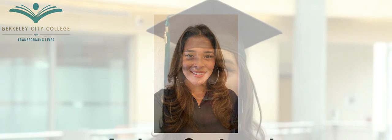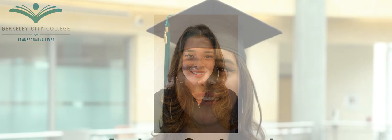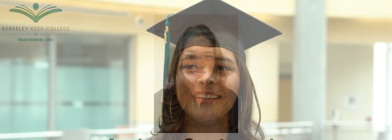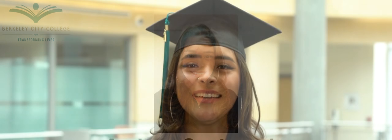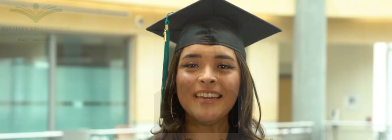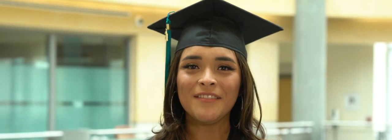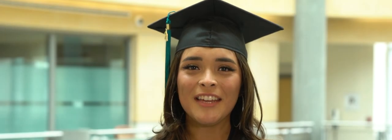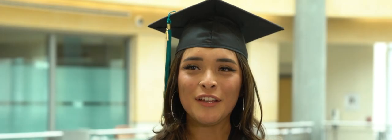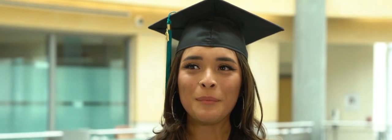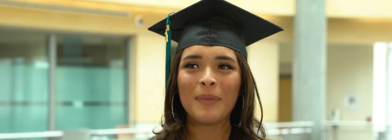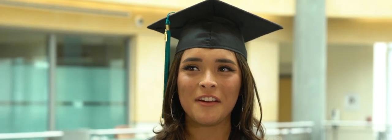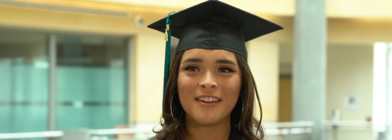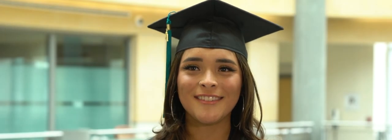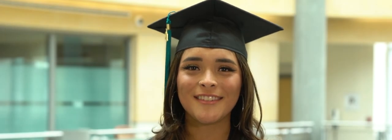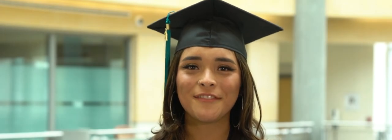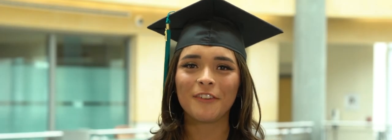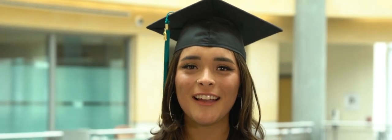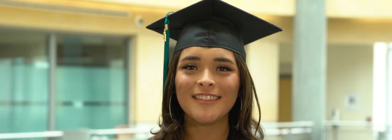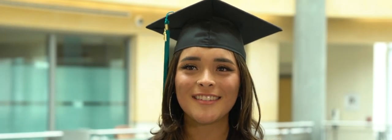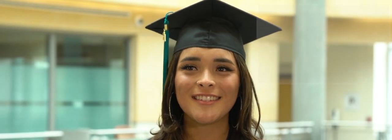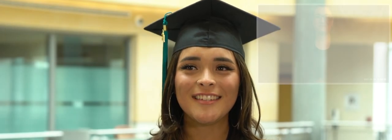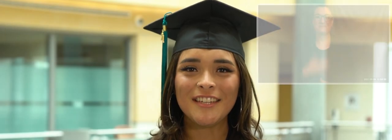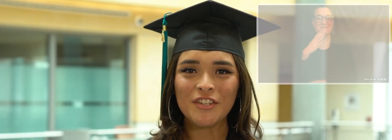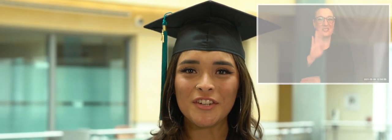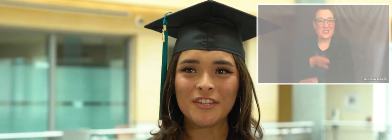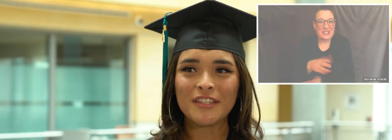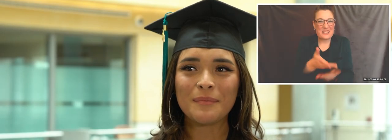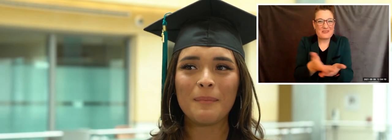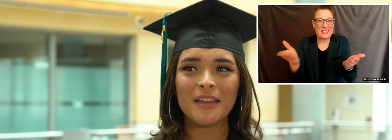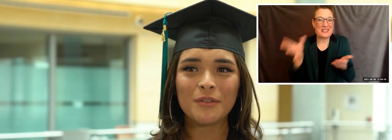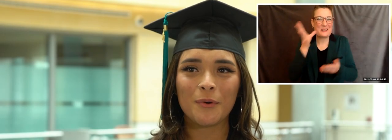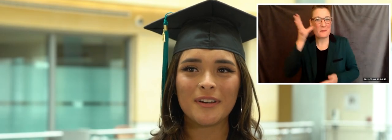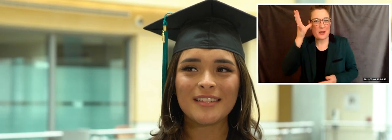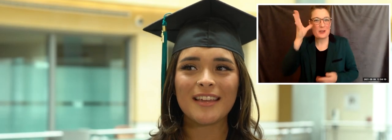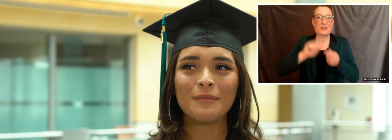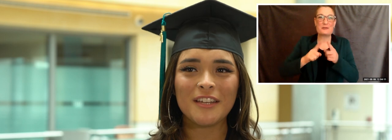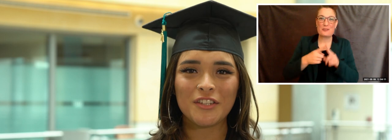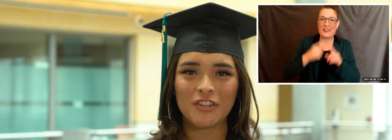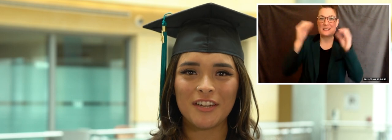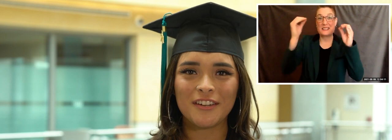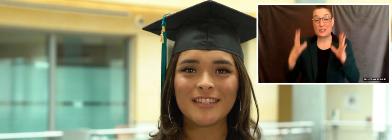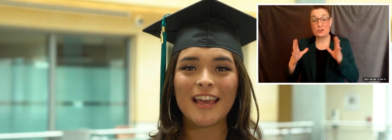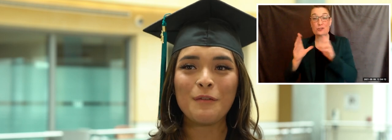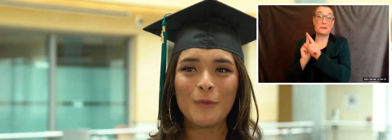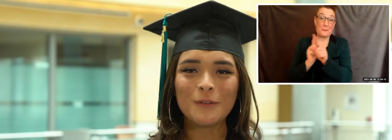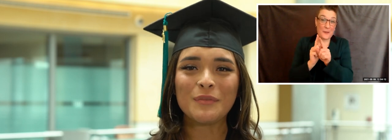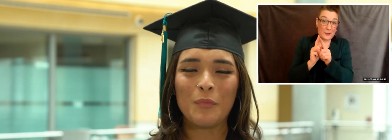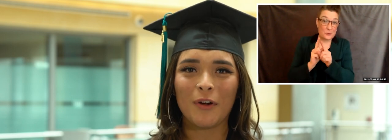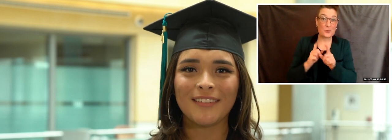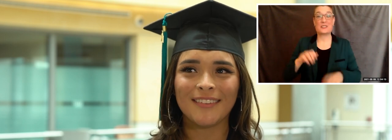Good evening, parents, friends, teachers, mentors, administrators, and most importantly,